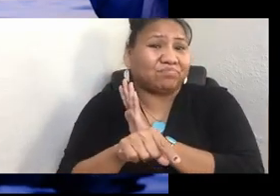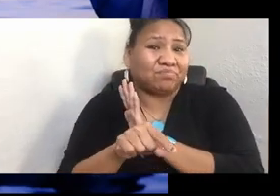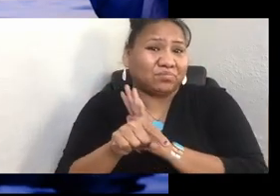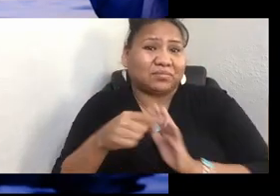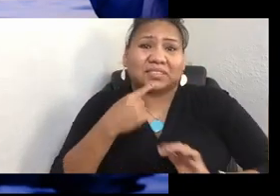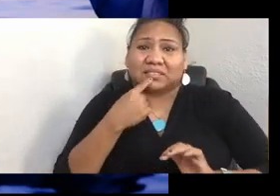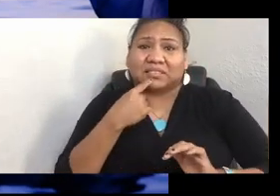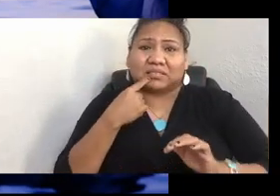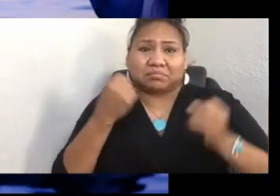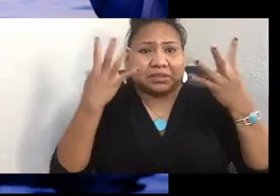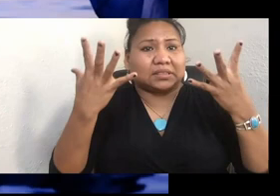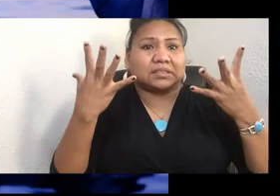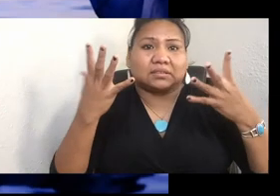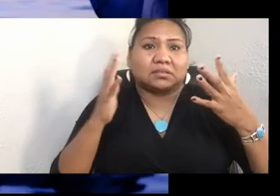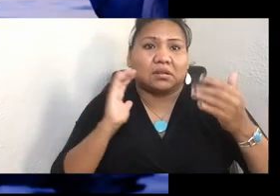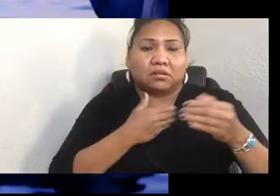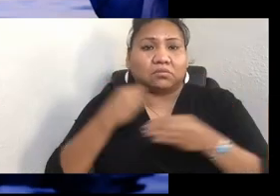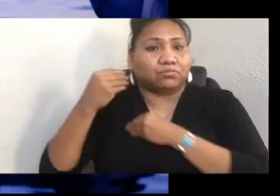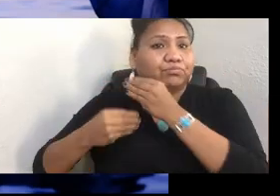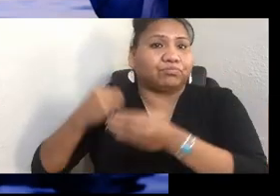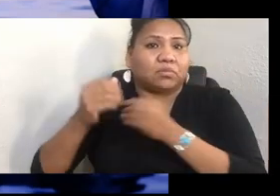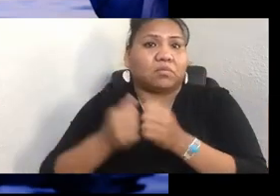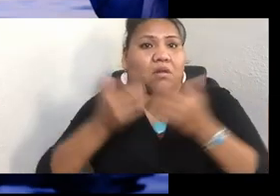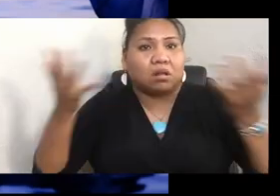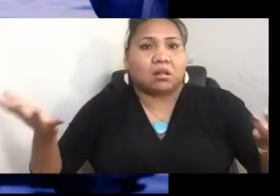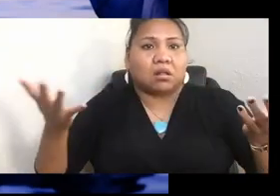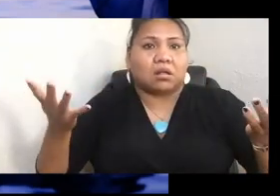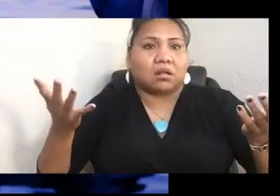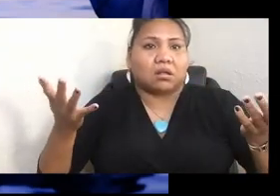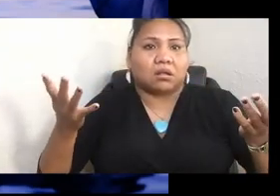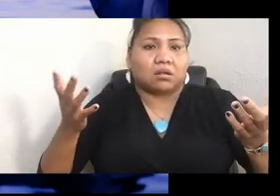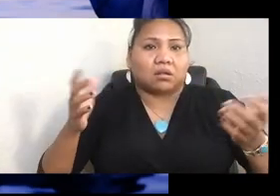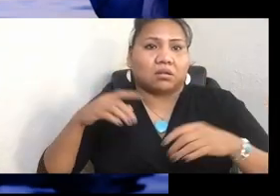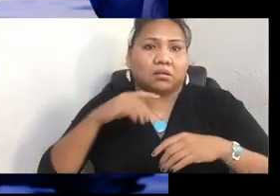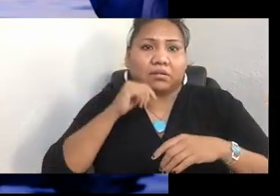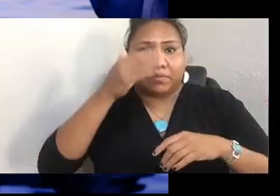going to be lost, but dxwsqwali?abs. Don't forget the water. Teqwu?ma?. Don't forget the mountain that you come from.